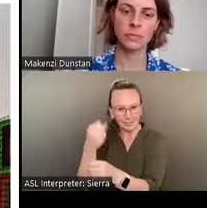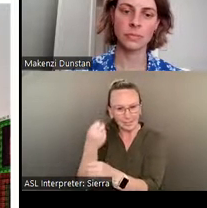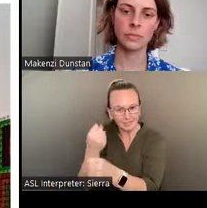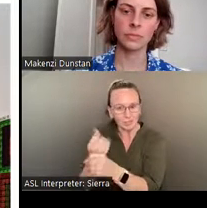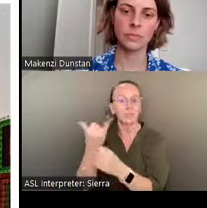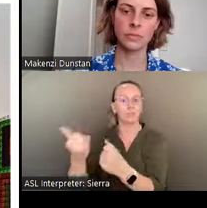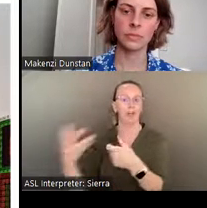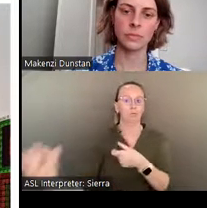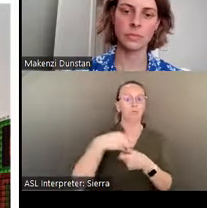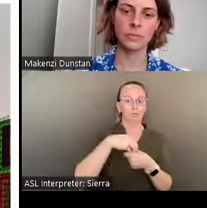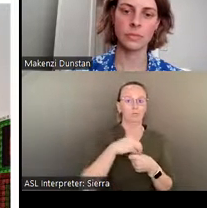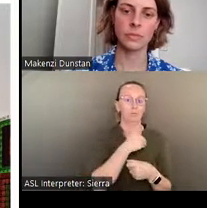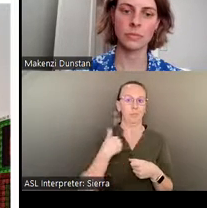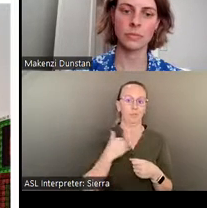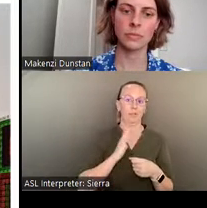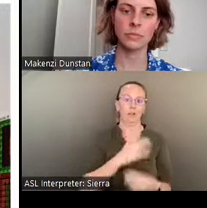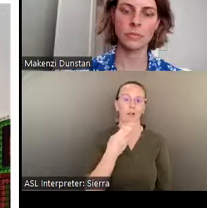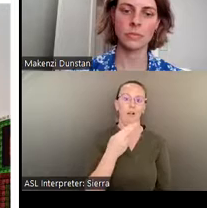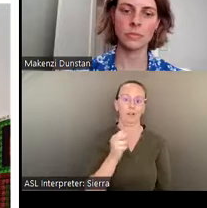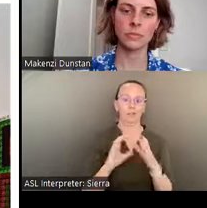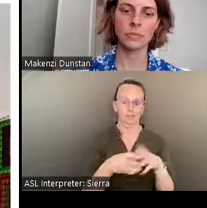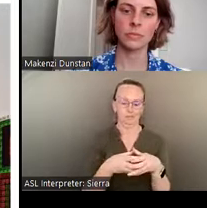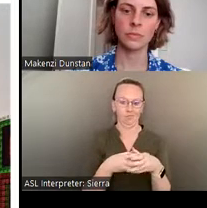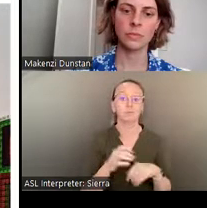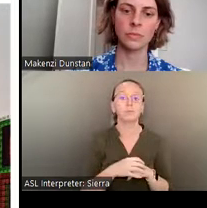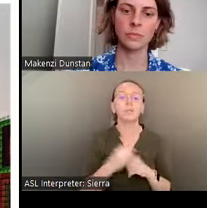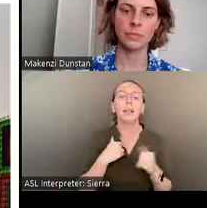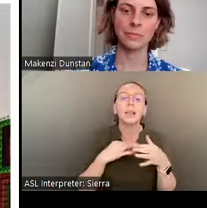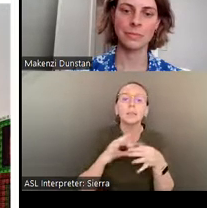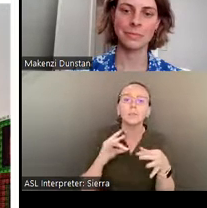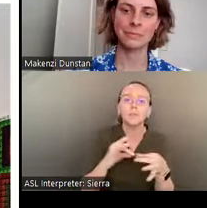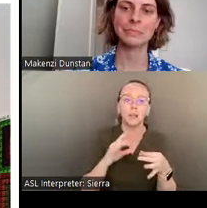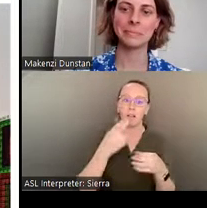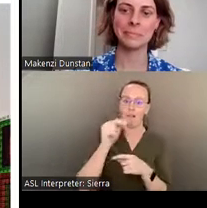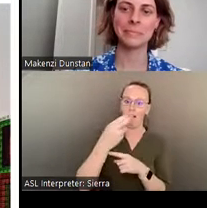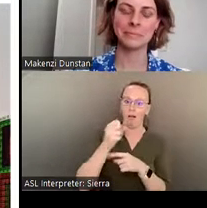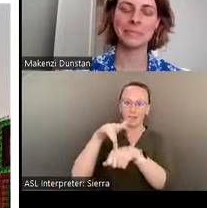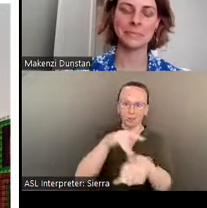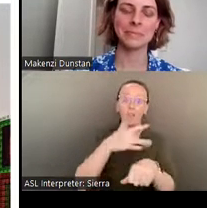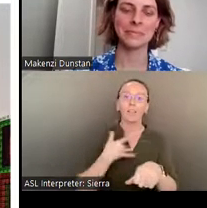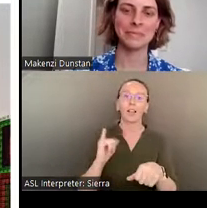I often like to say that visiting HAHS sites is like taking an Art Survey 101 course, while